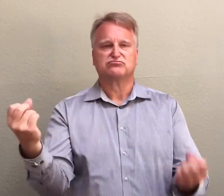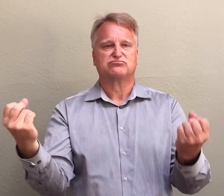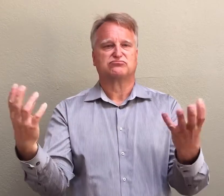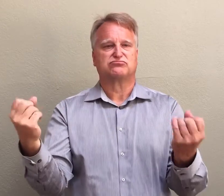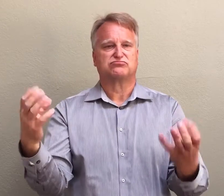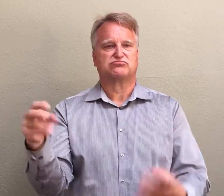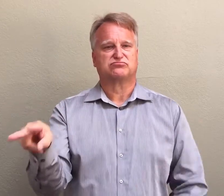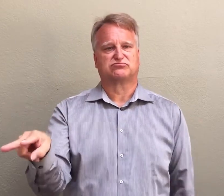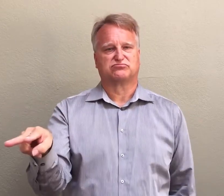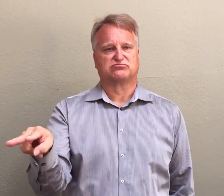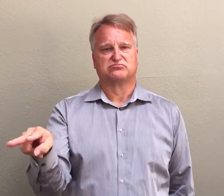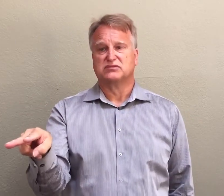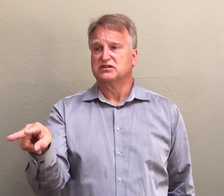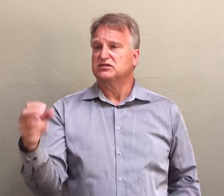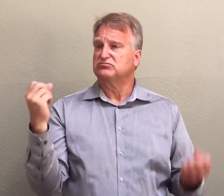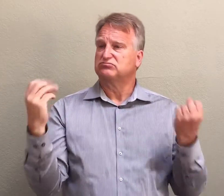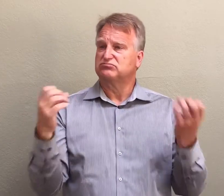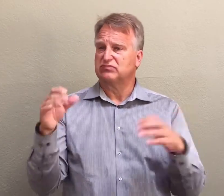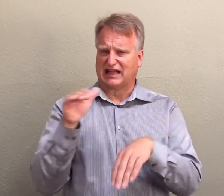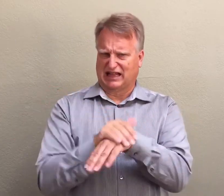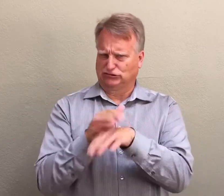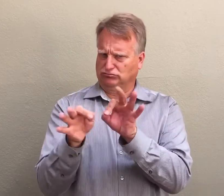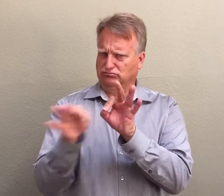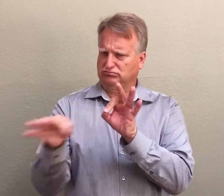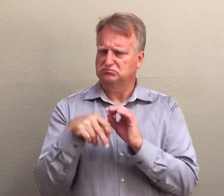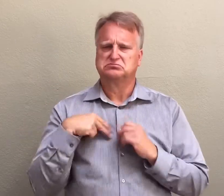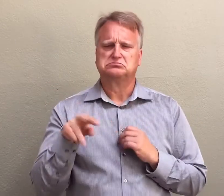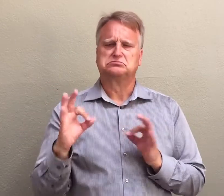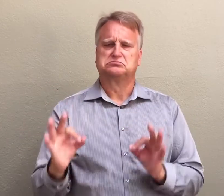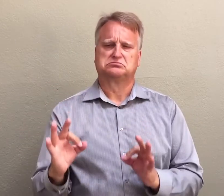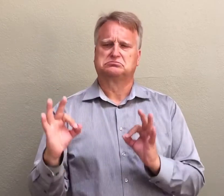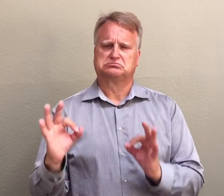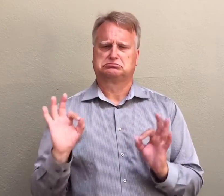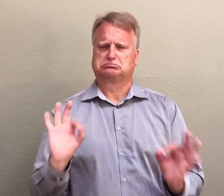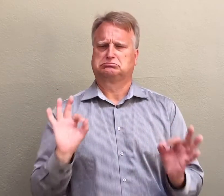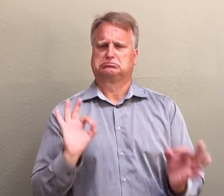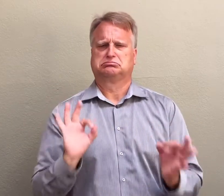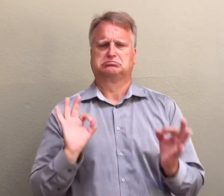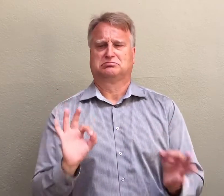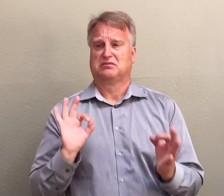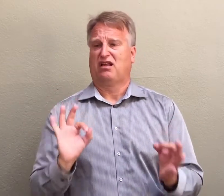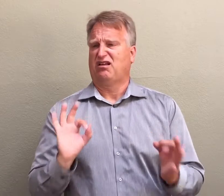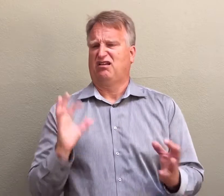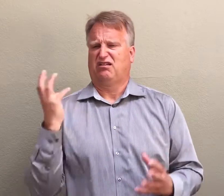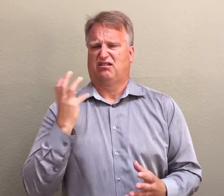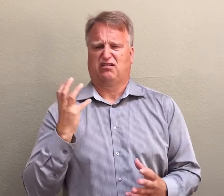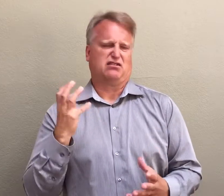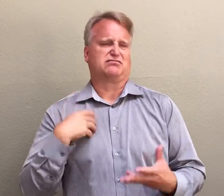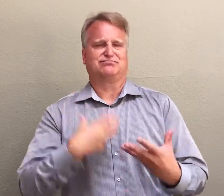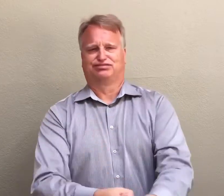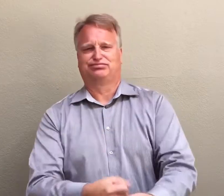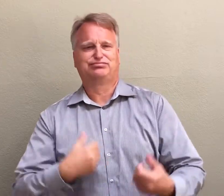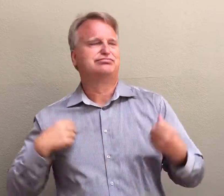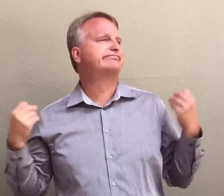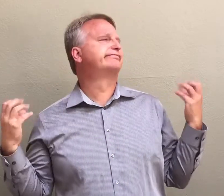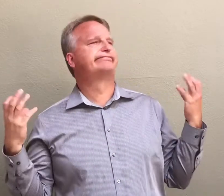This is much more effective than trying to lipread as many of us do to determine if the English word choices by the interpreters are reflective of the intended message.